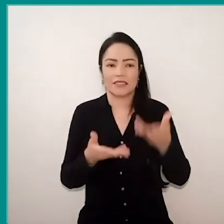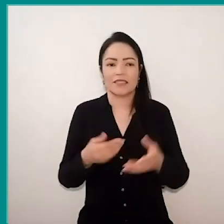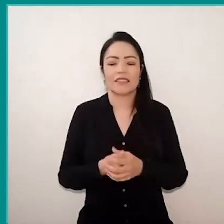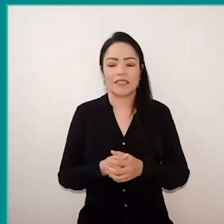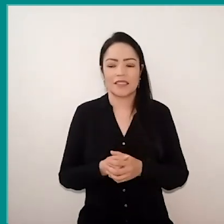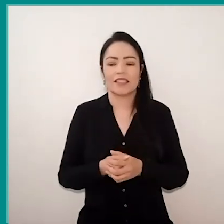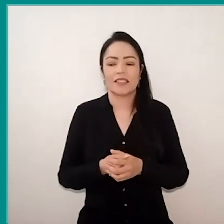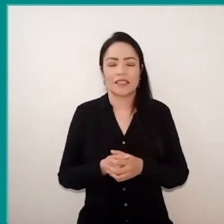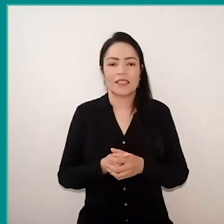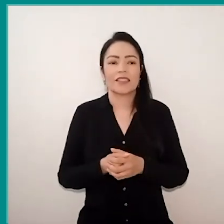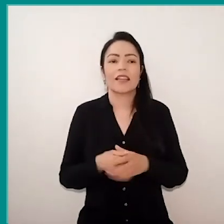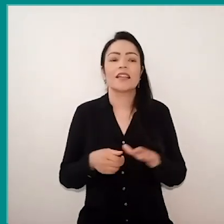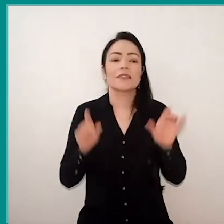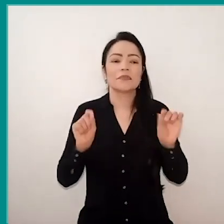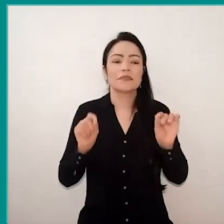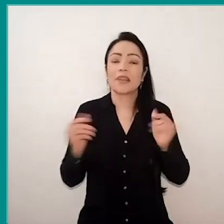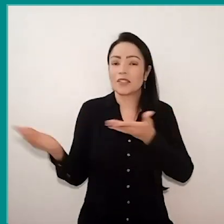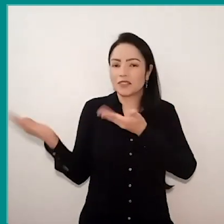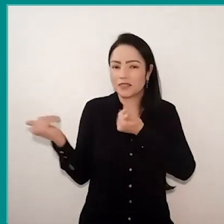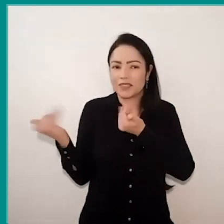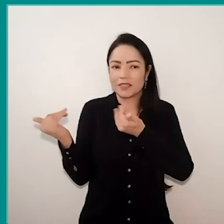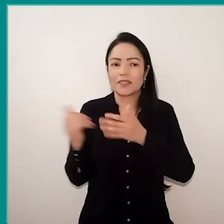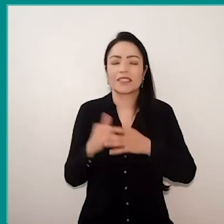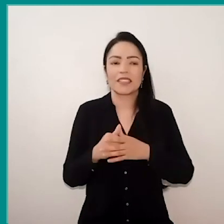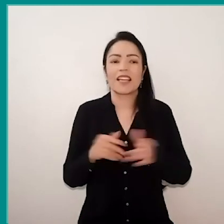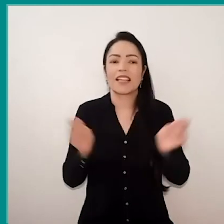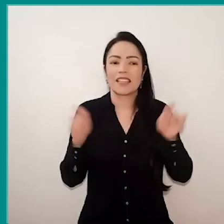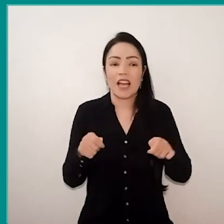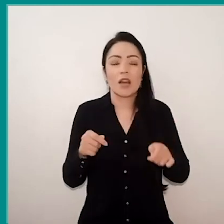Regarding “Juventudes”, then we touch on a delicate point